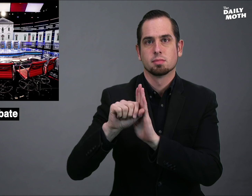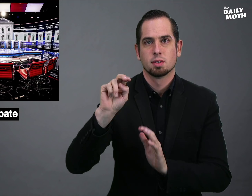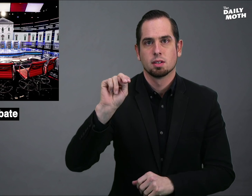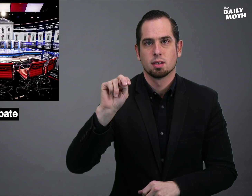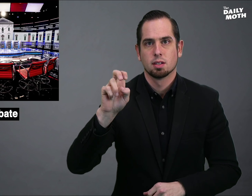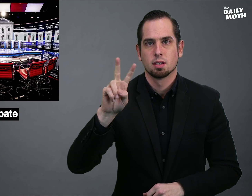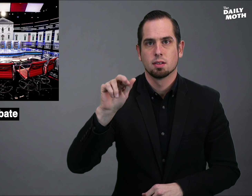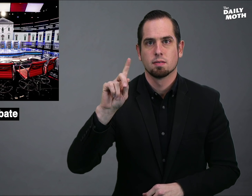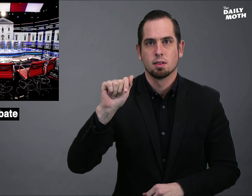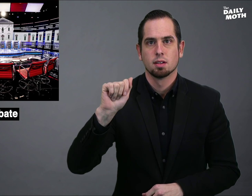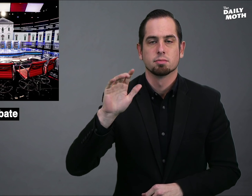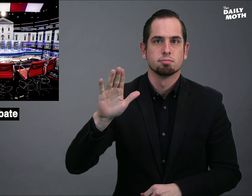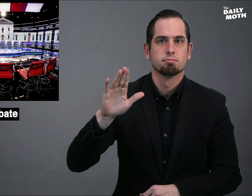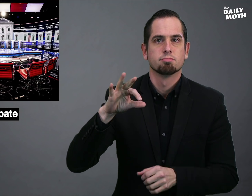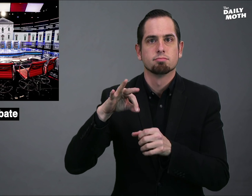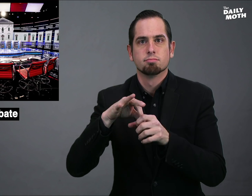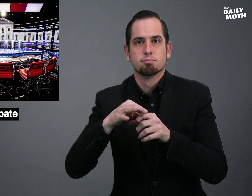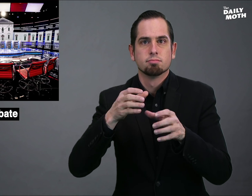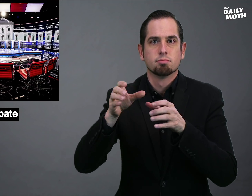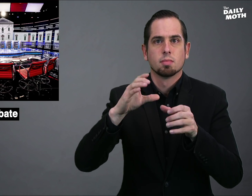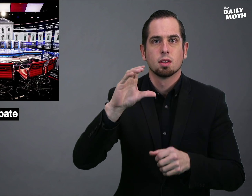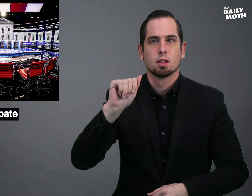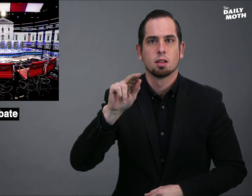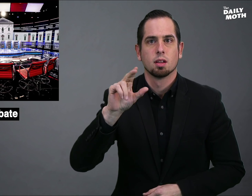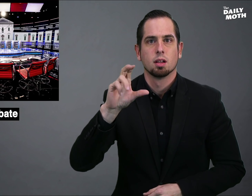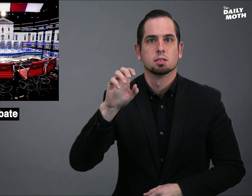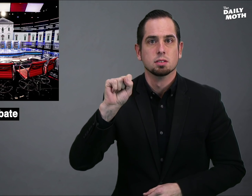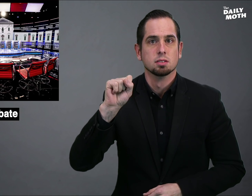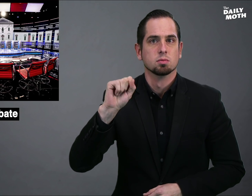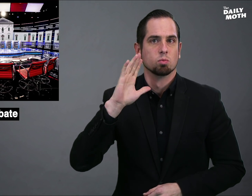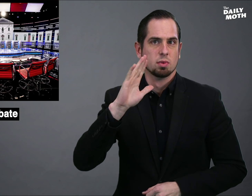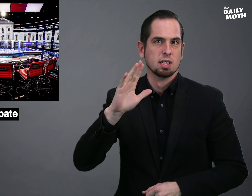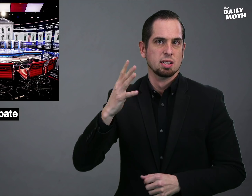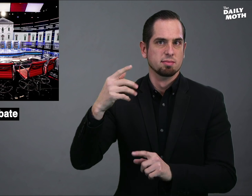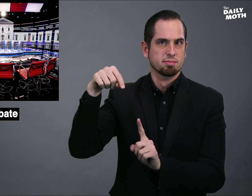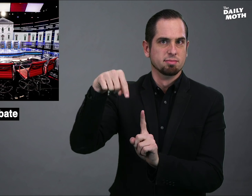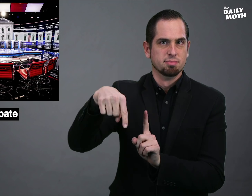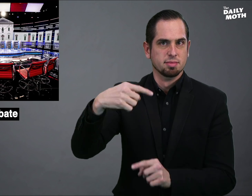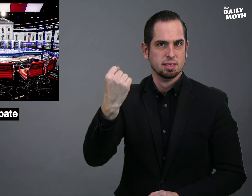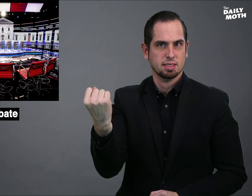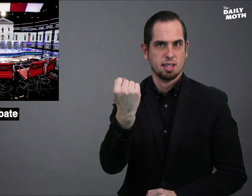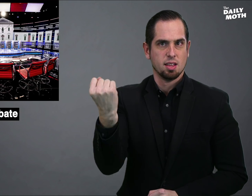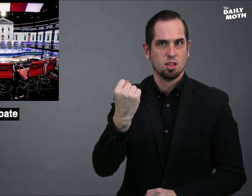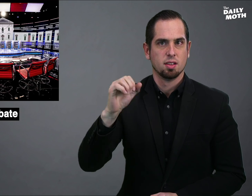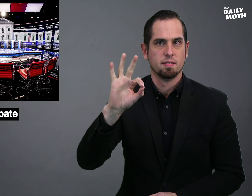The Nevada caucuses will take place on Saturday,